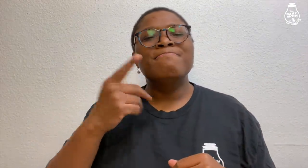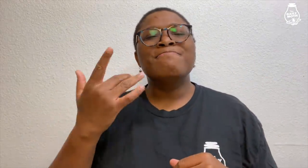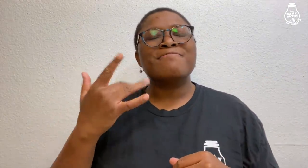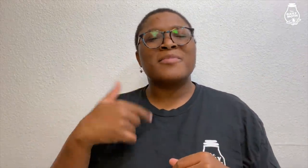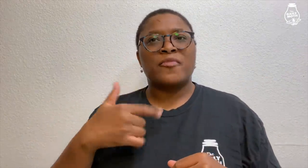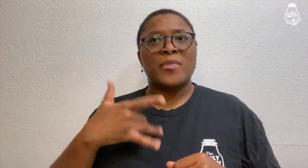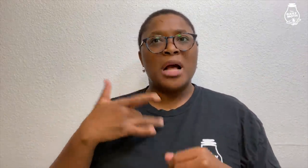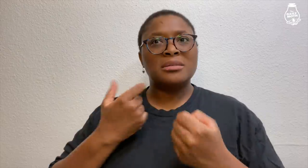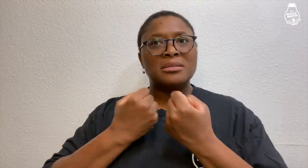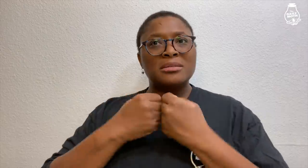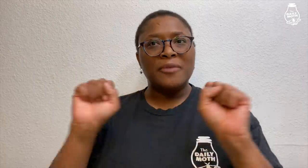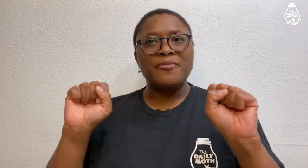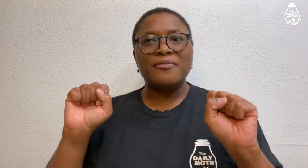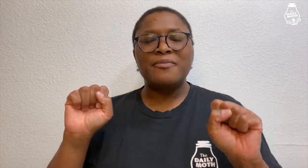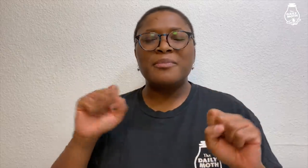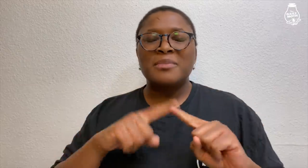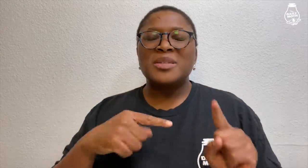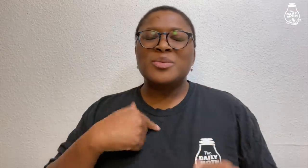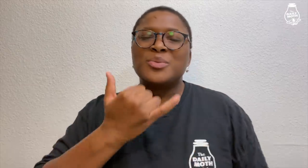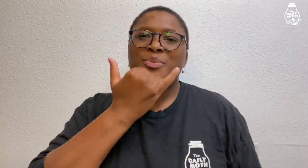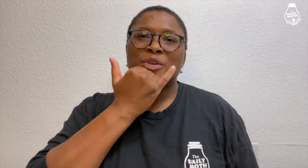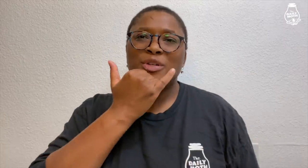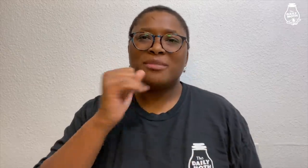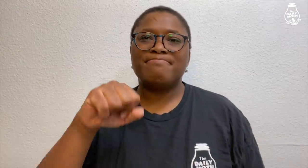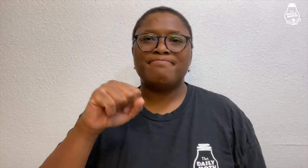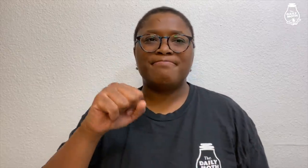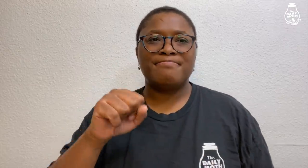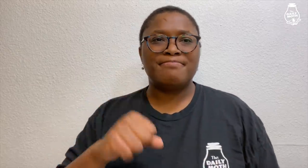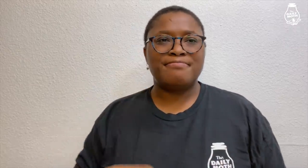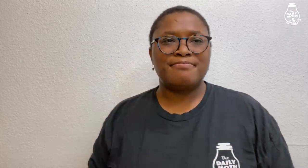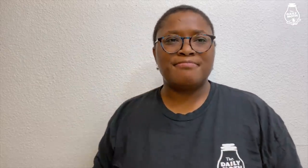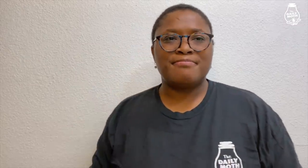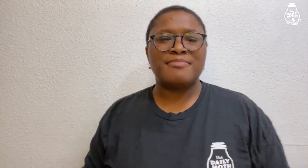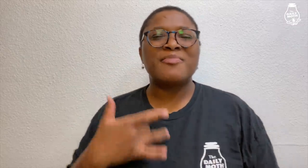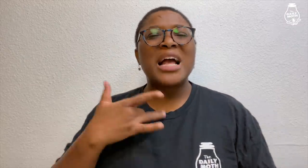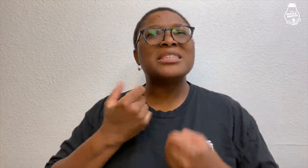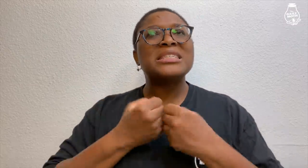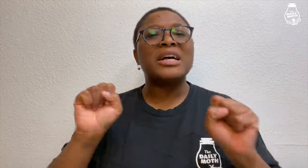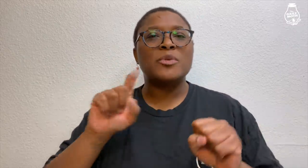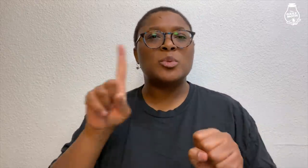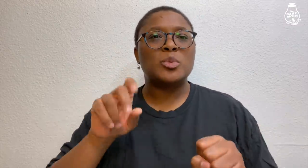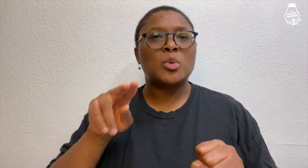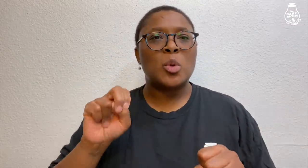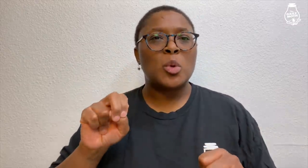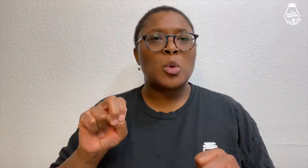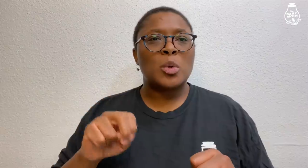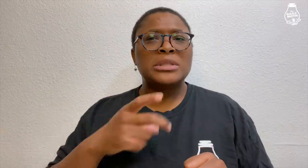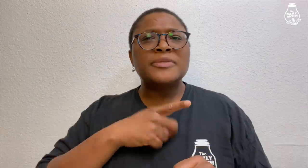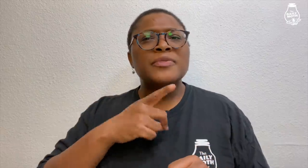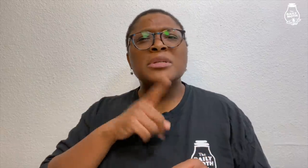Mavrick said "I felt safe. But I was wrong. I felt I was in a safe zone."